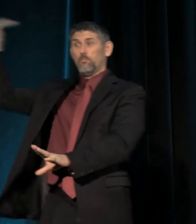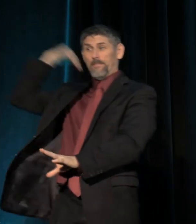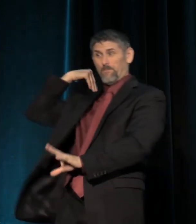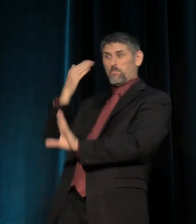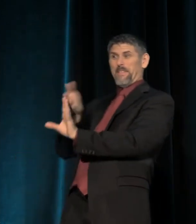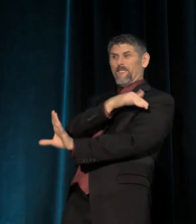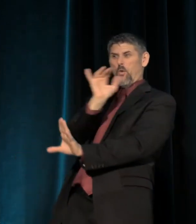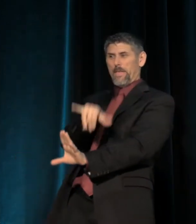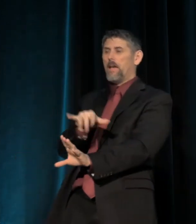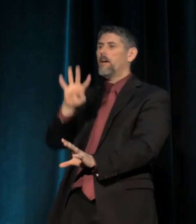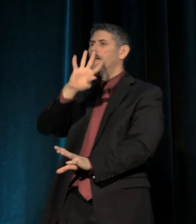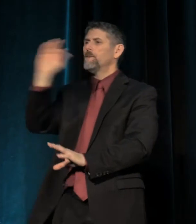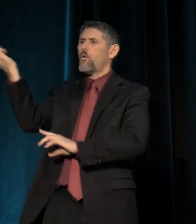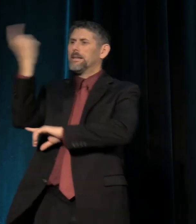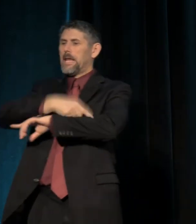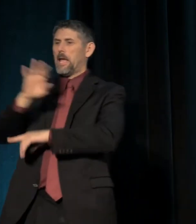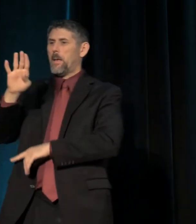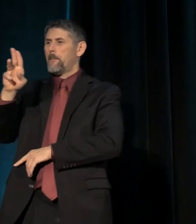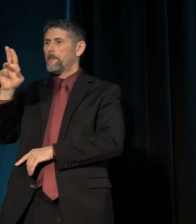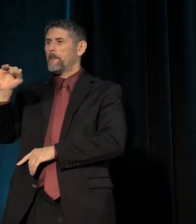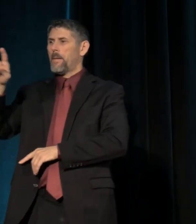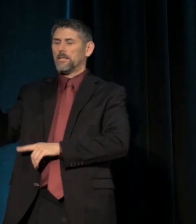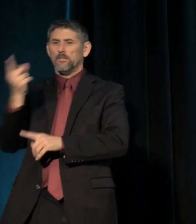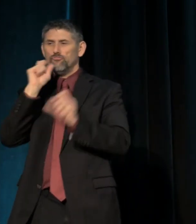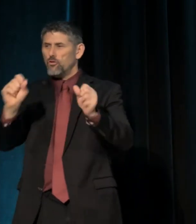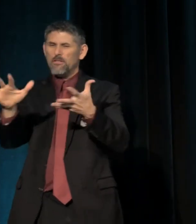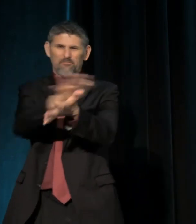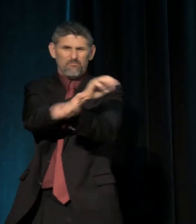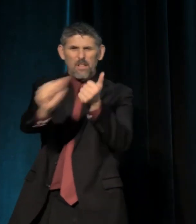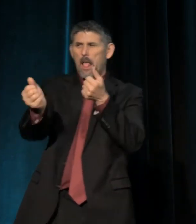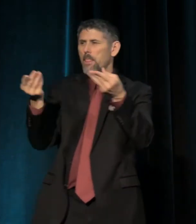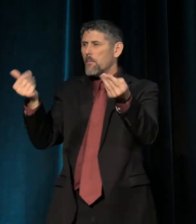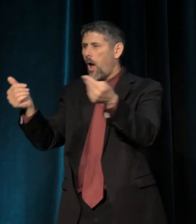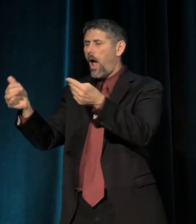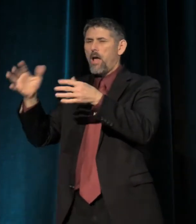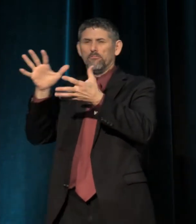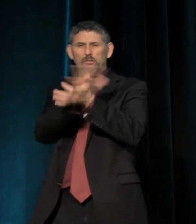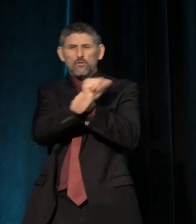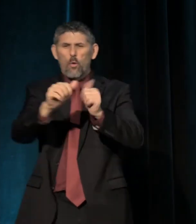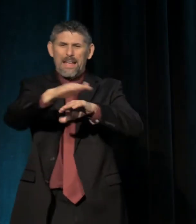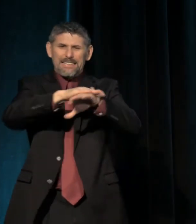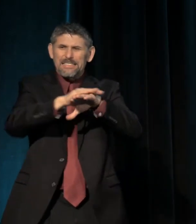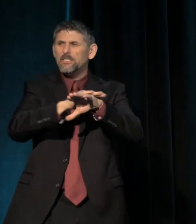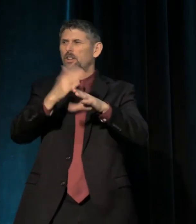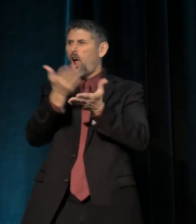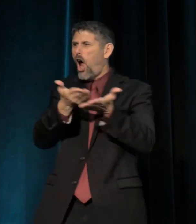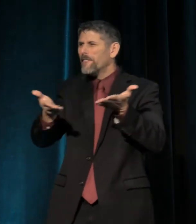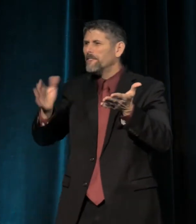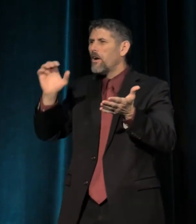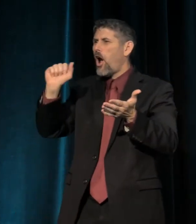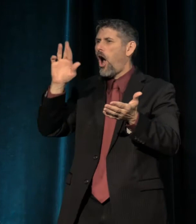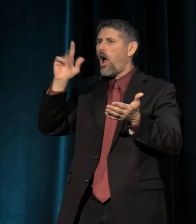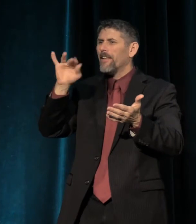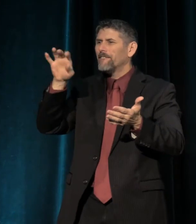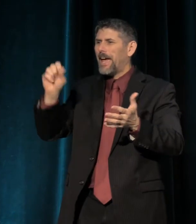For 40 days, the Bundys were allowed to trash the property, destroy indigenous artifacts, cultural items.